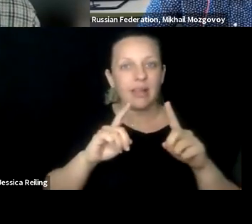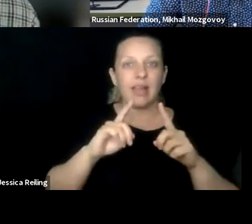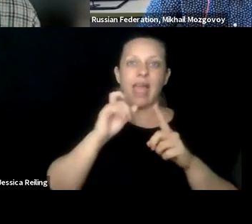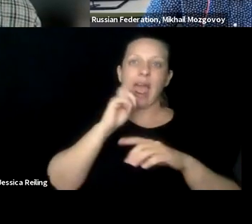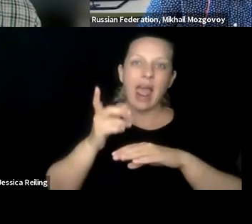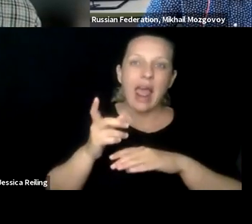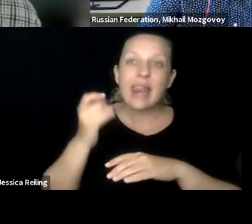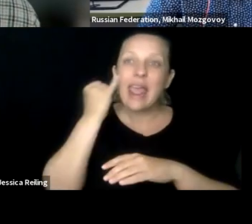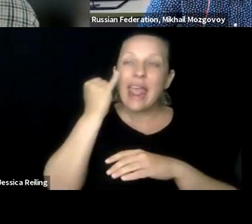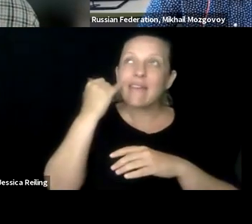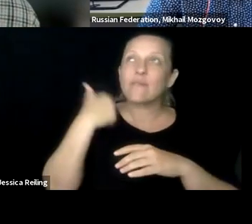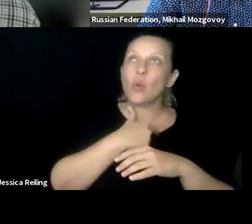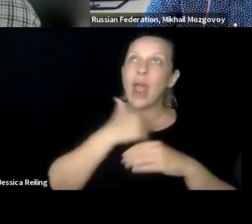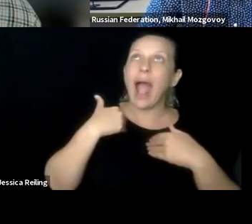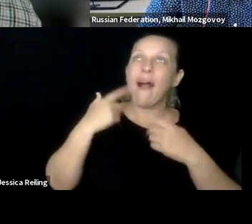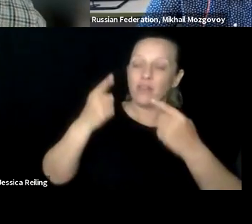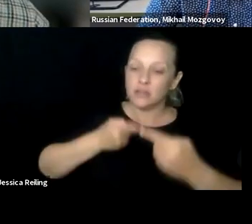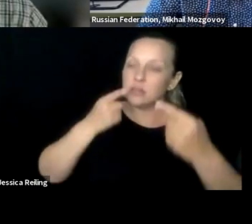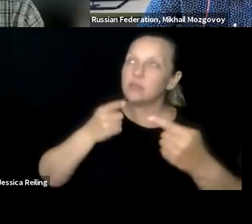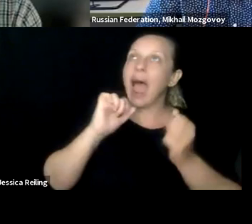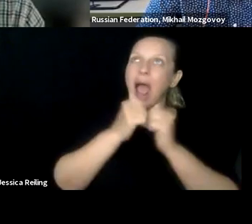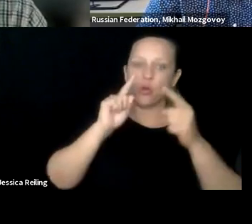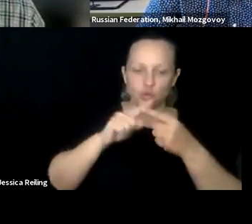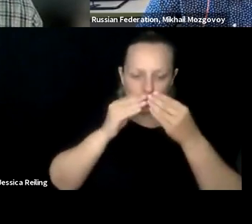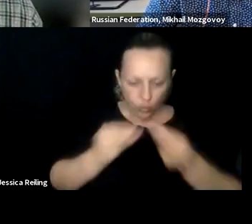a reporting to the management and also be it the situation how it